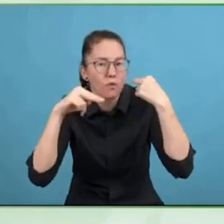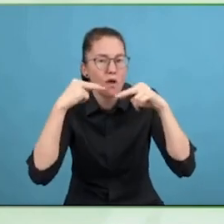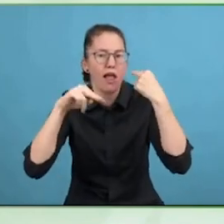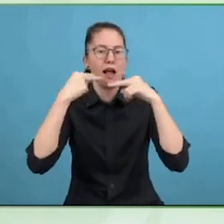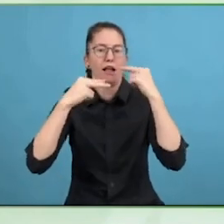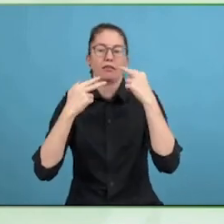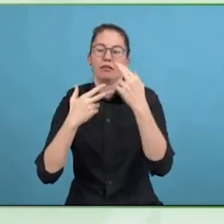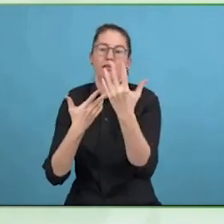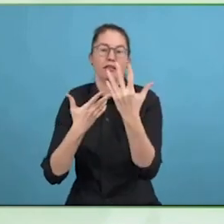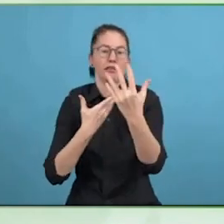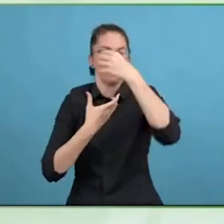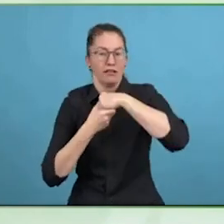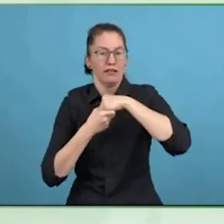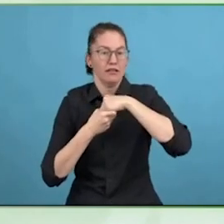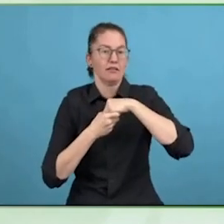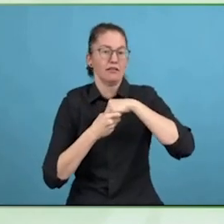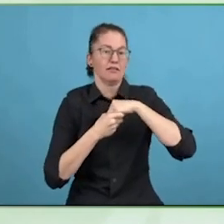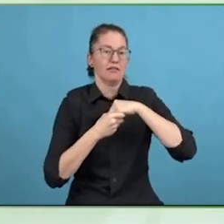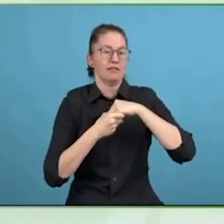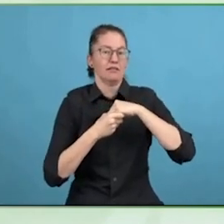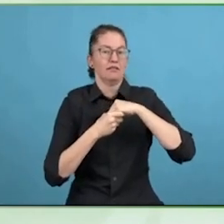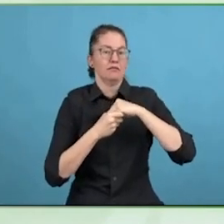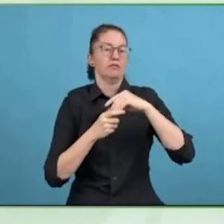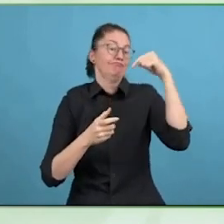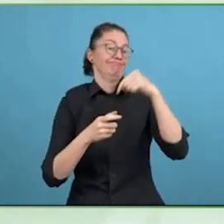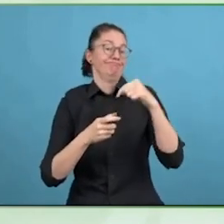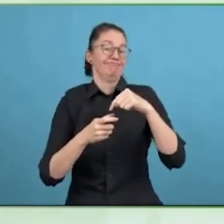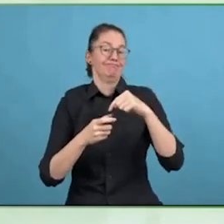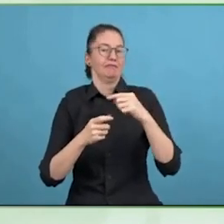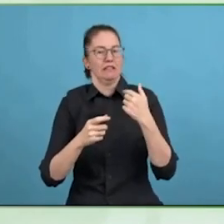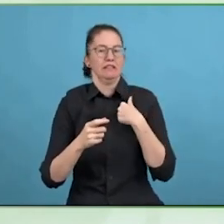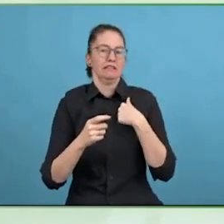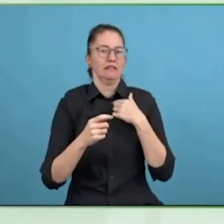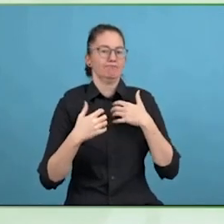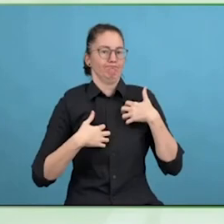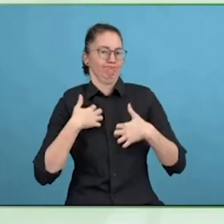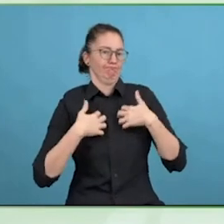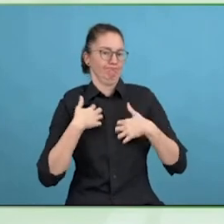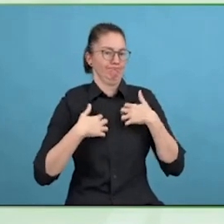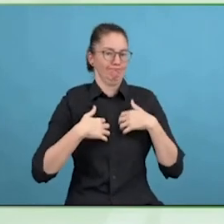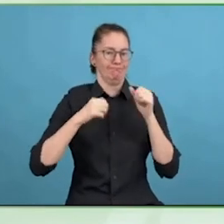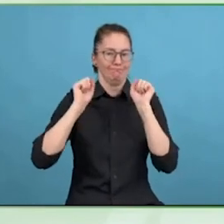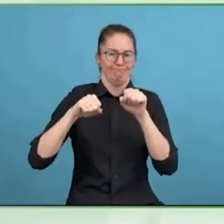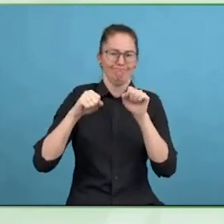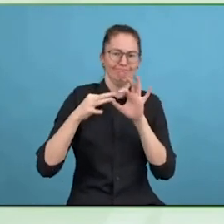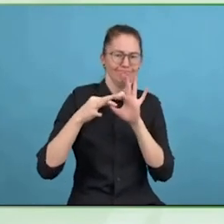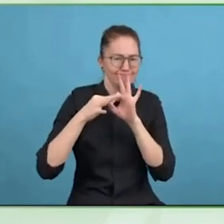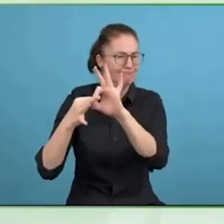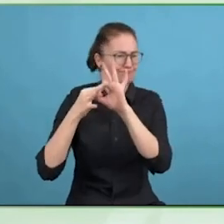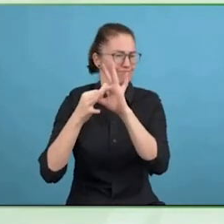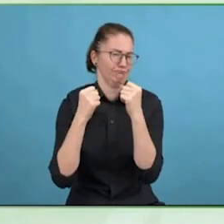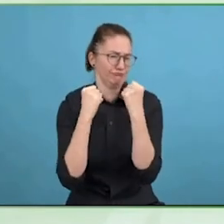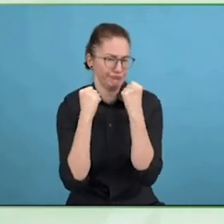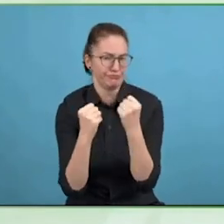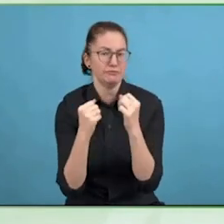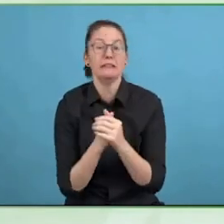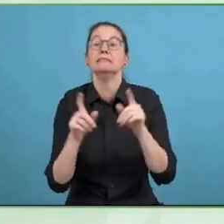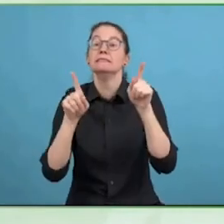possibly being a chapter, so it is a network. I think the key with the chapter is that we find the right lead